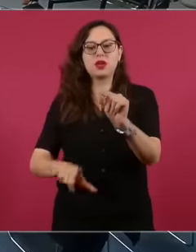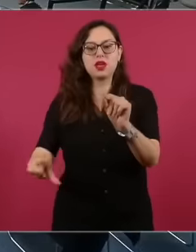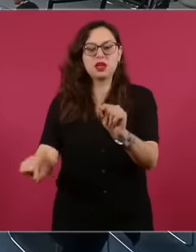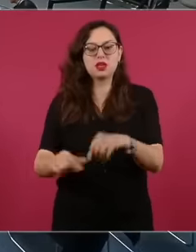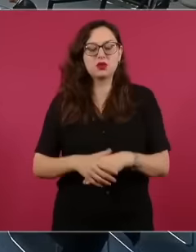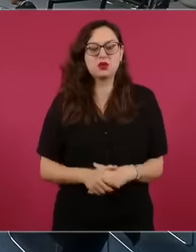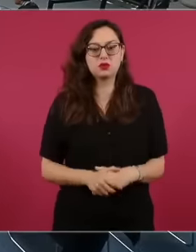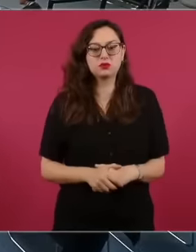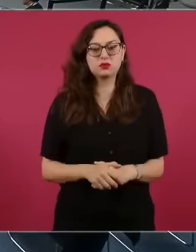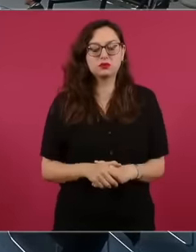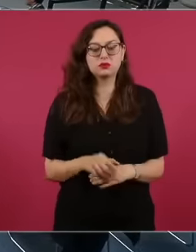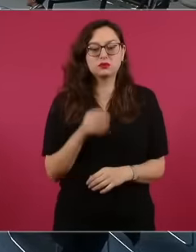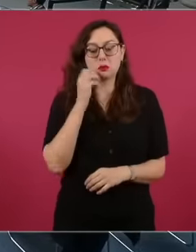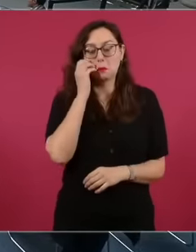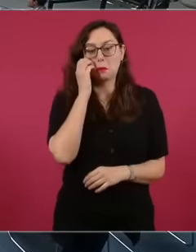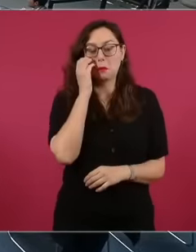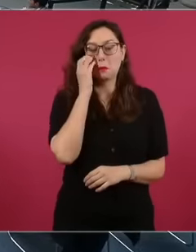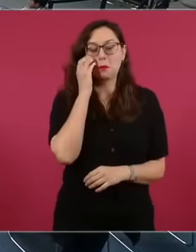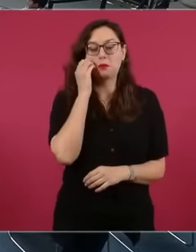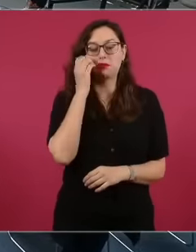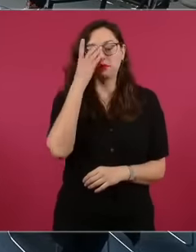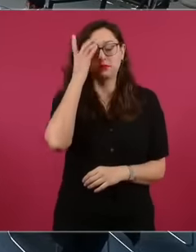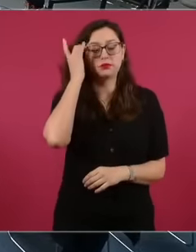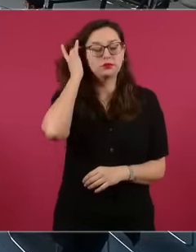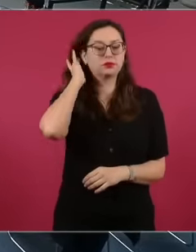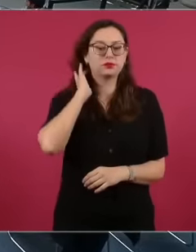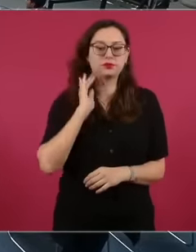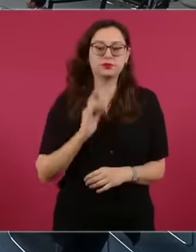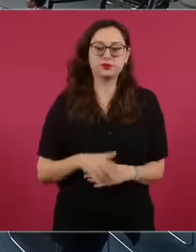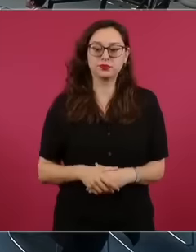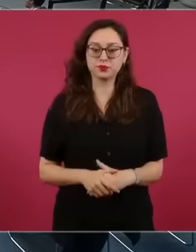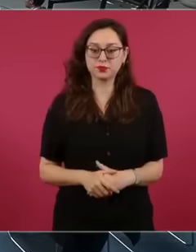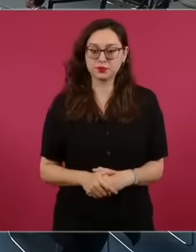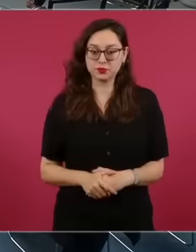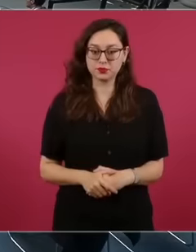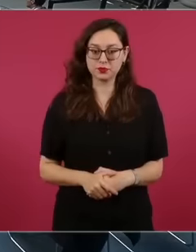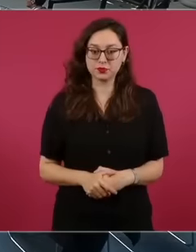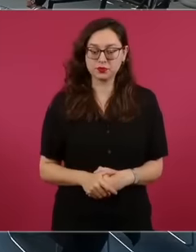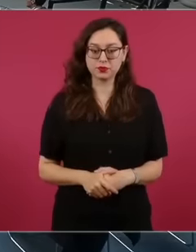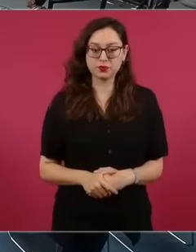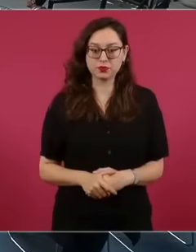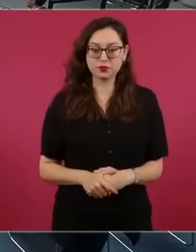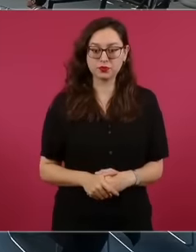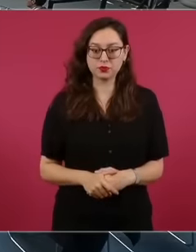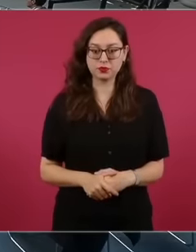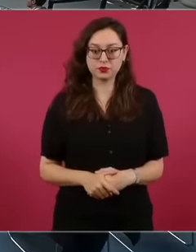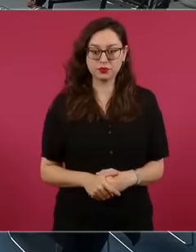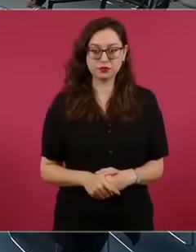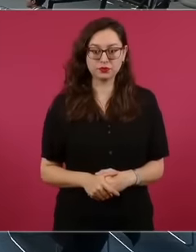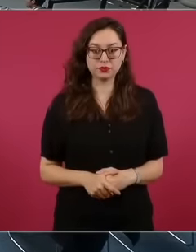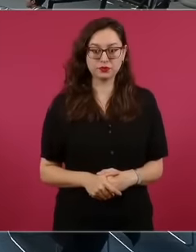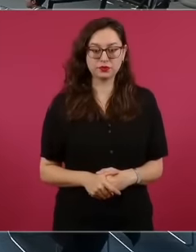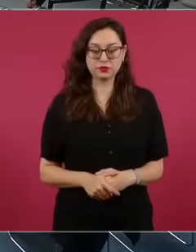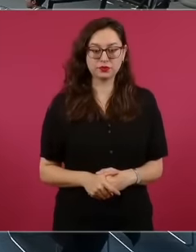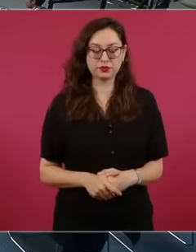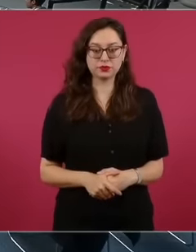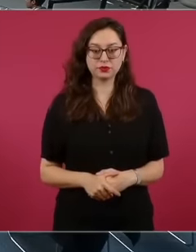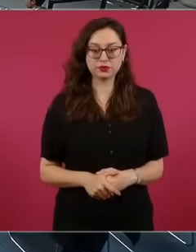we are